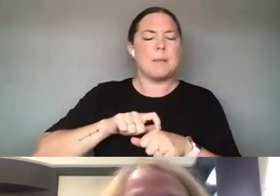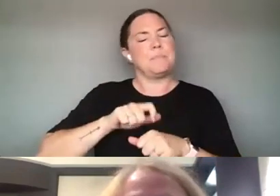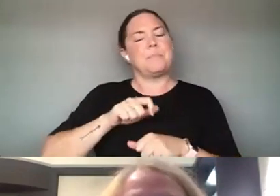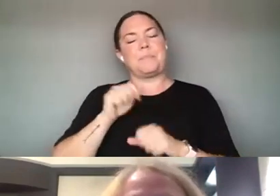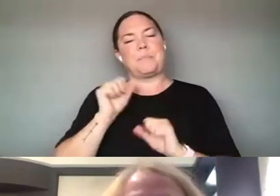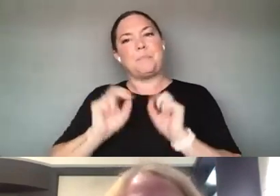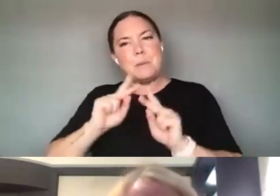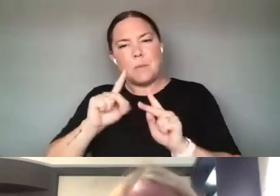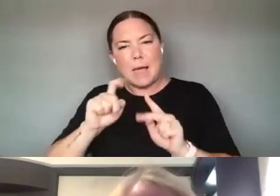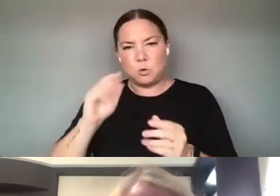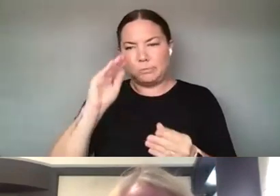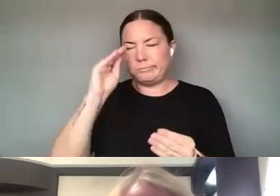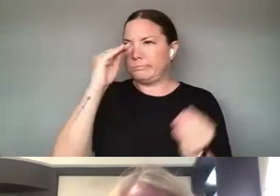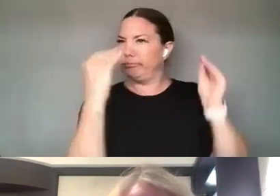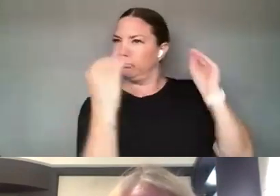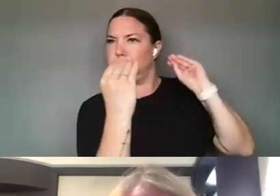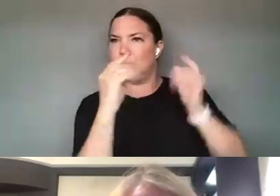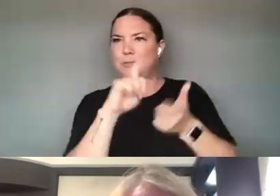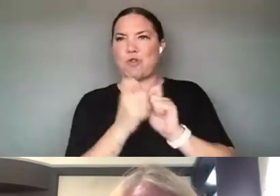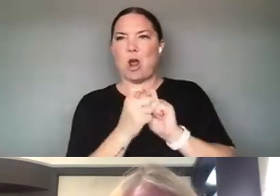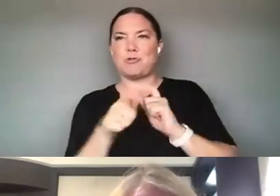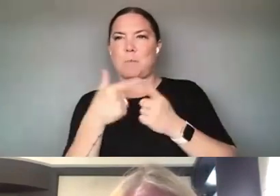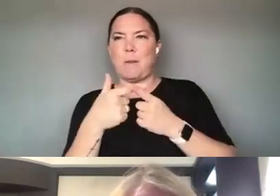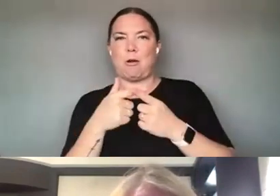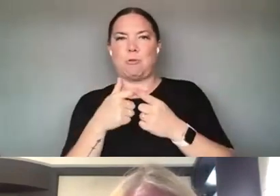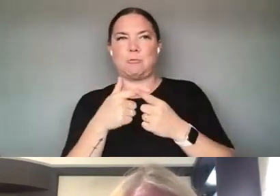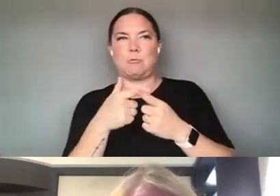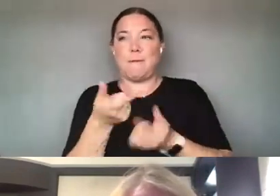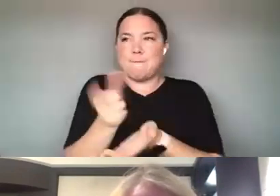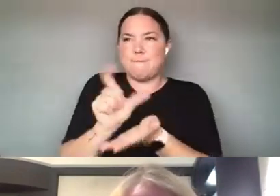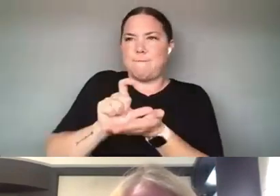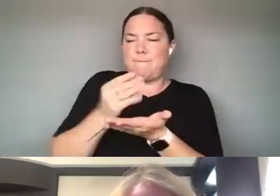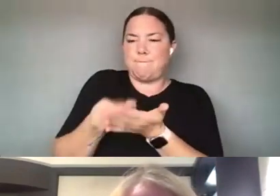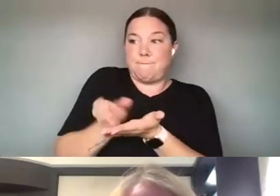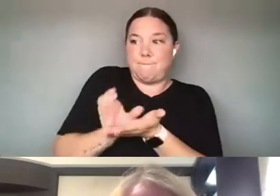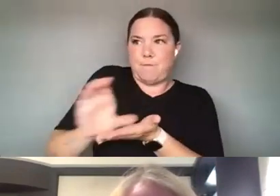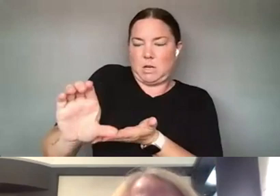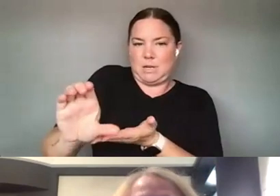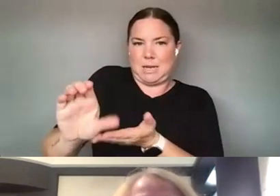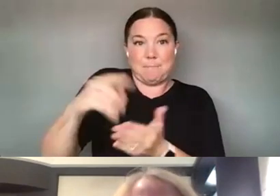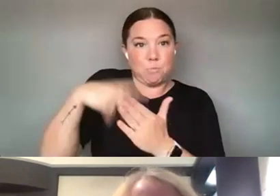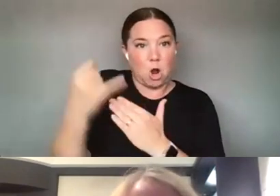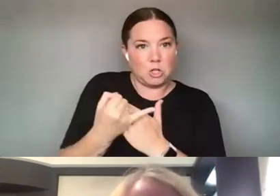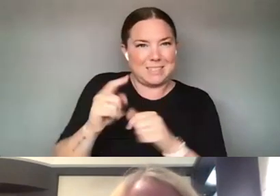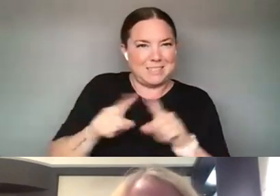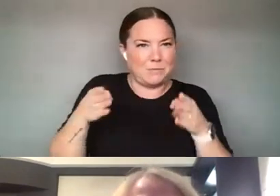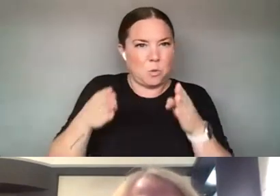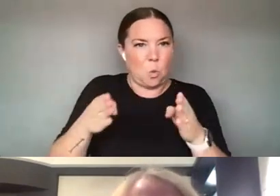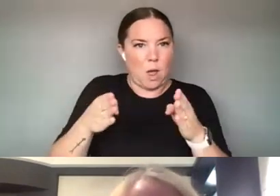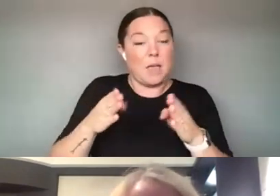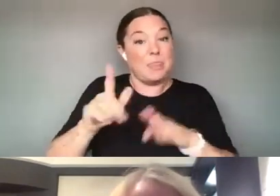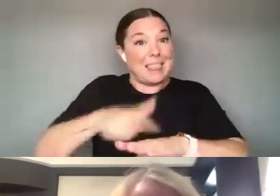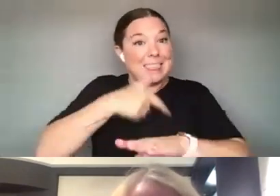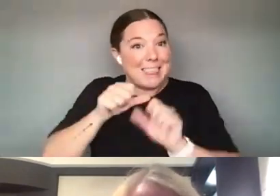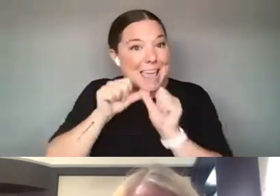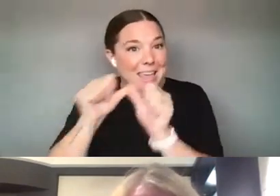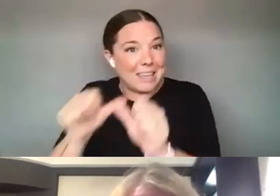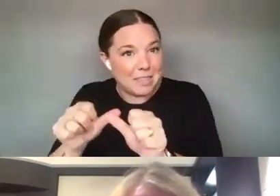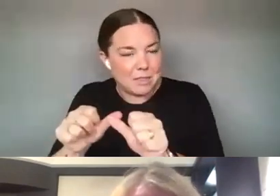THEY THINK ABOUT FUNDING PROJECTS, THE LENGTH OF THE FUNDING, AND THE SIZE OF IT. I MEAN, YOU KNOW,